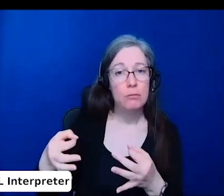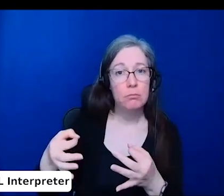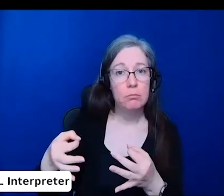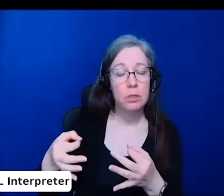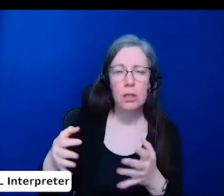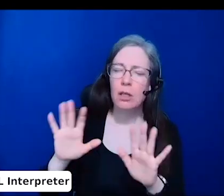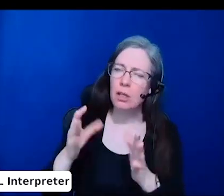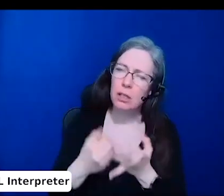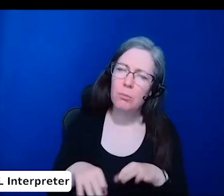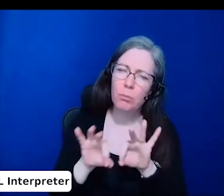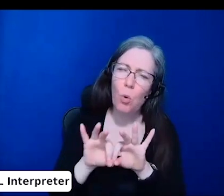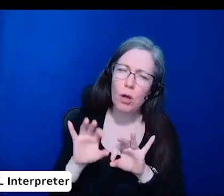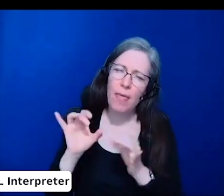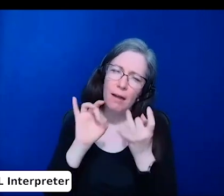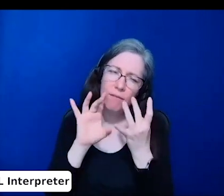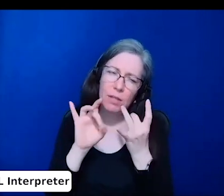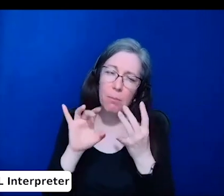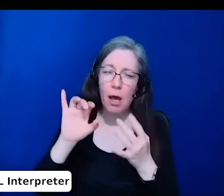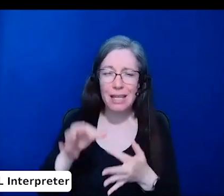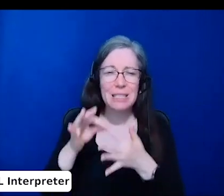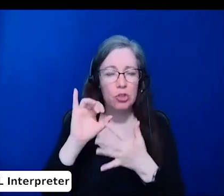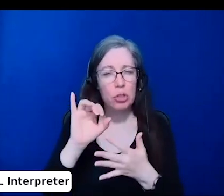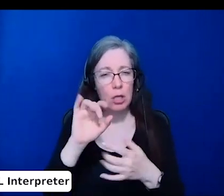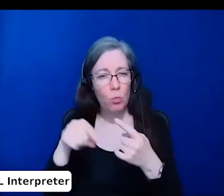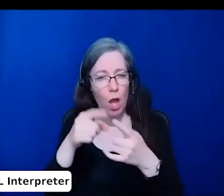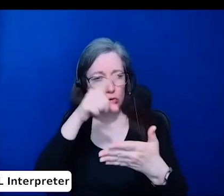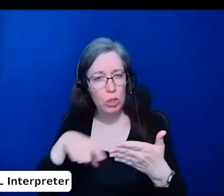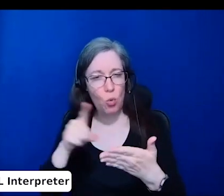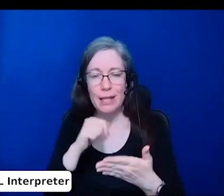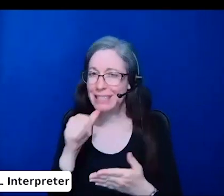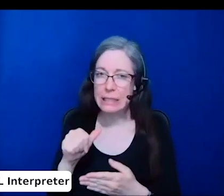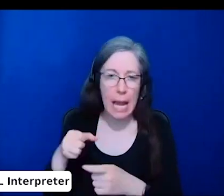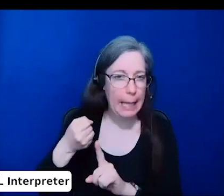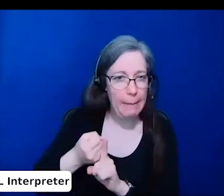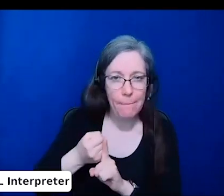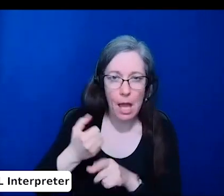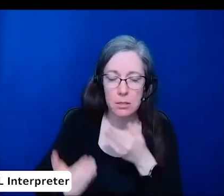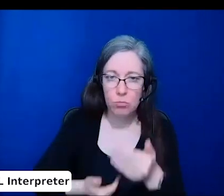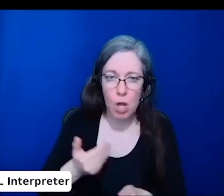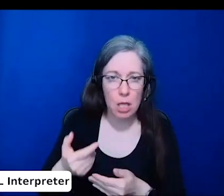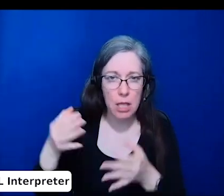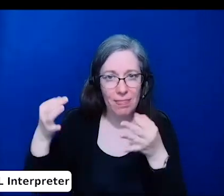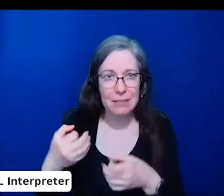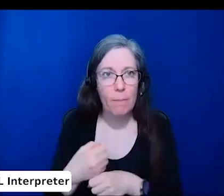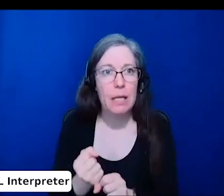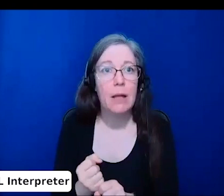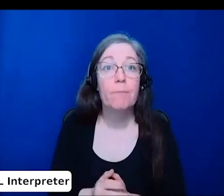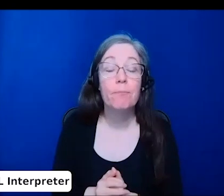the decision-making process. If the third party decides that a change needs to be made,